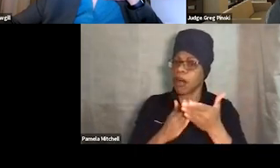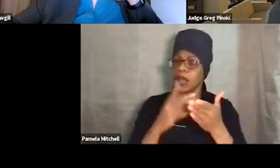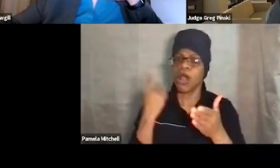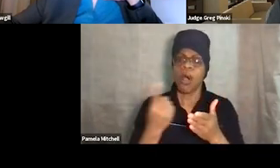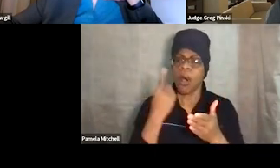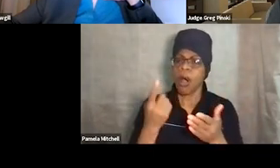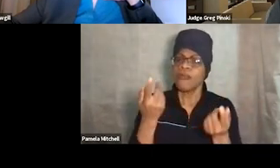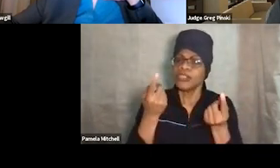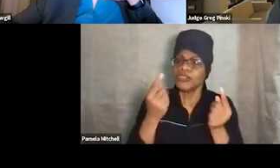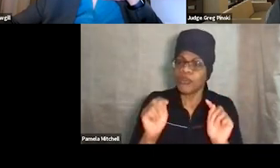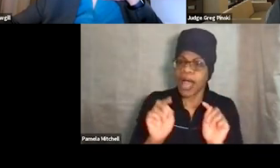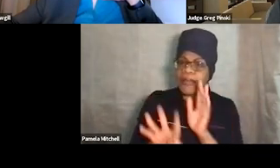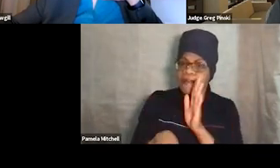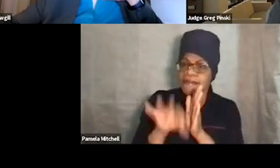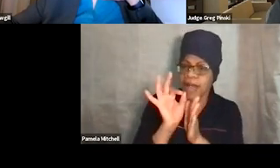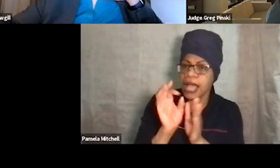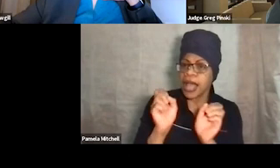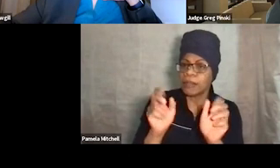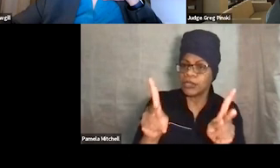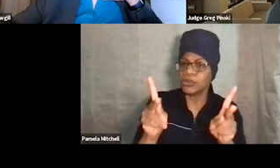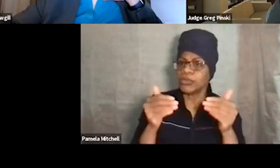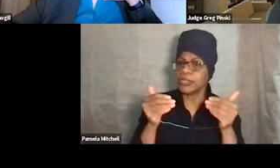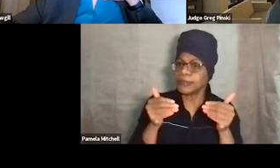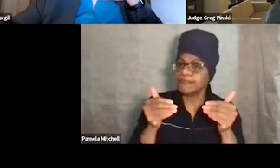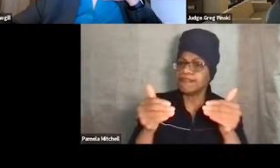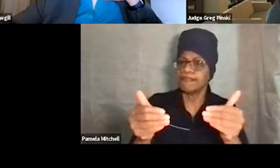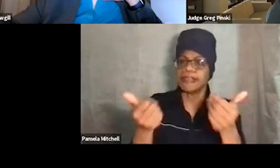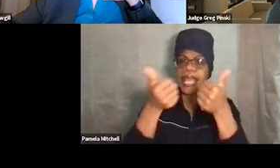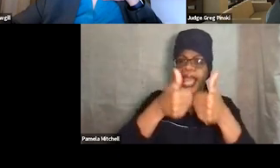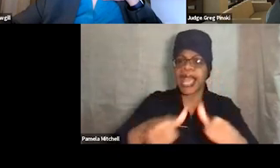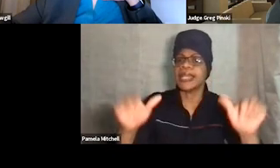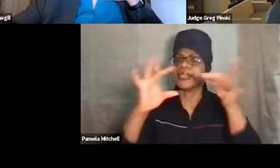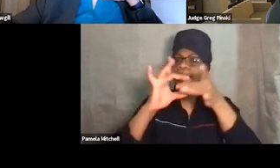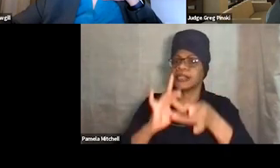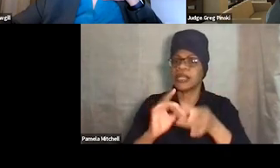to further in anything that we're doing with regard to our programs.